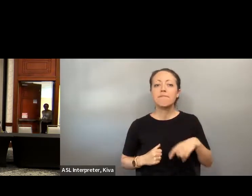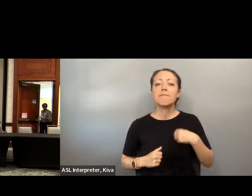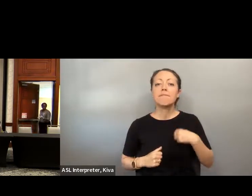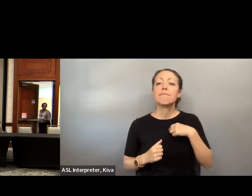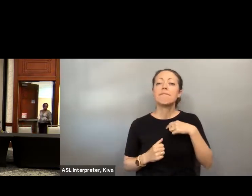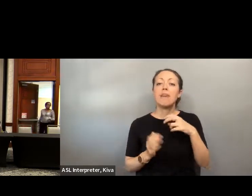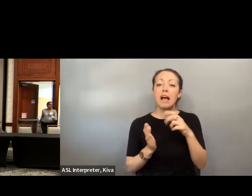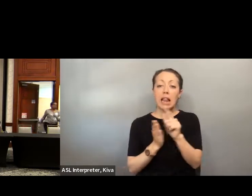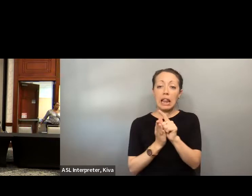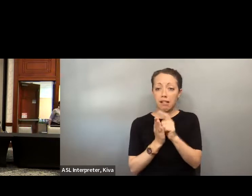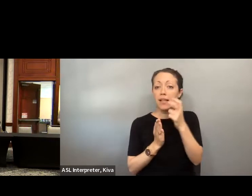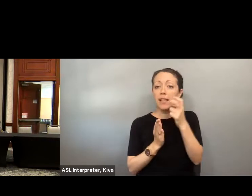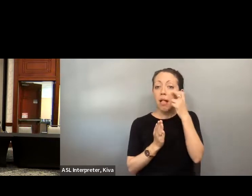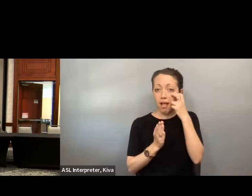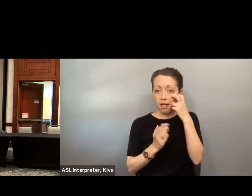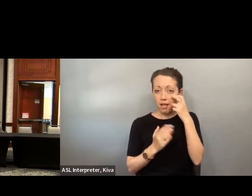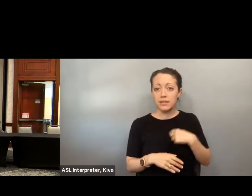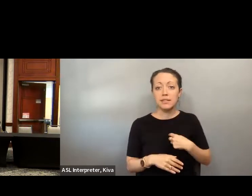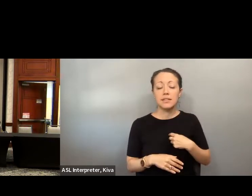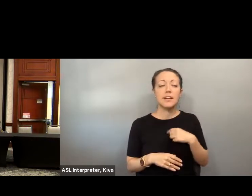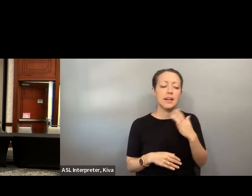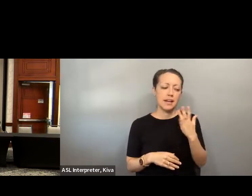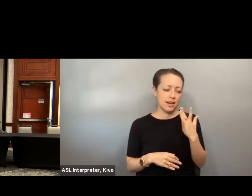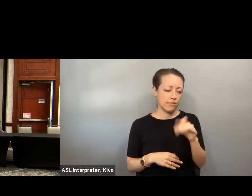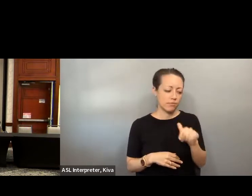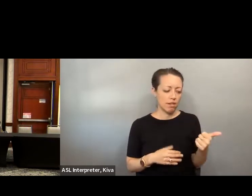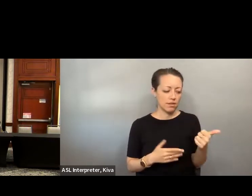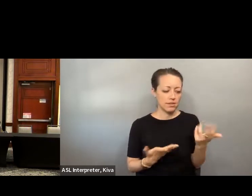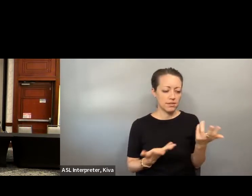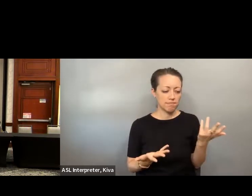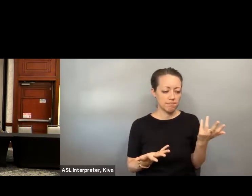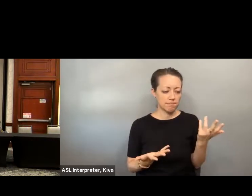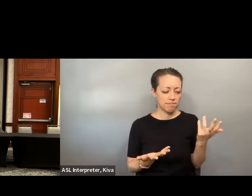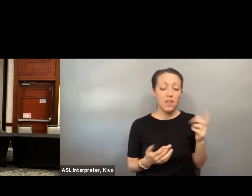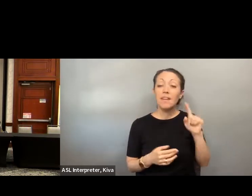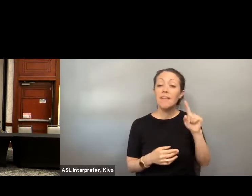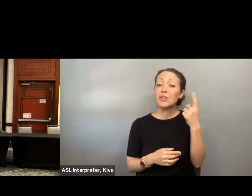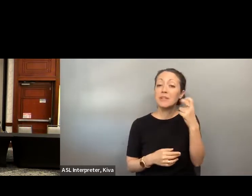she/her. I am female with straightish hair, long. I'm wearing basically black with a jacket.